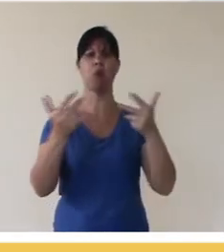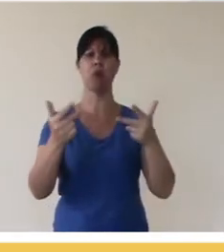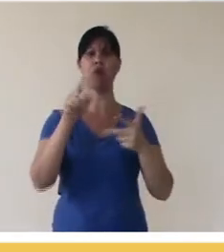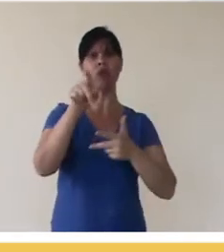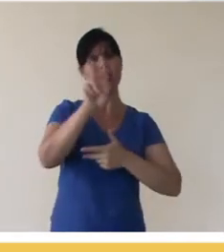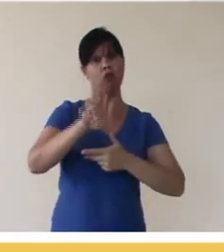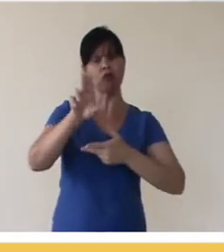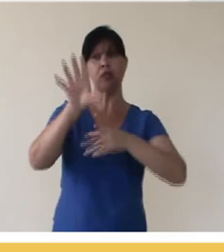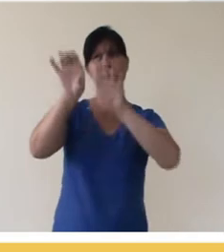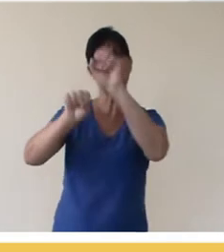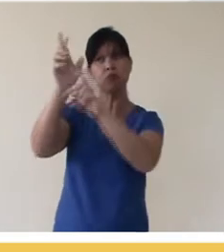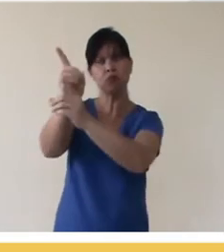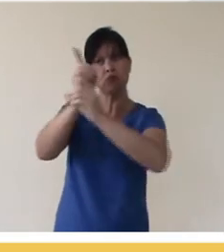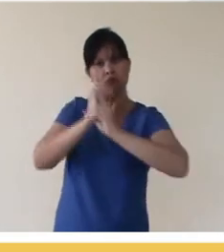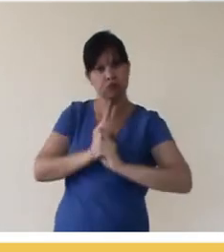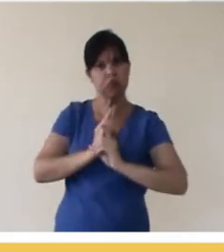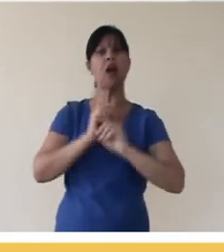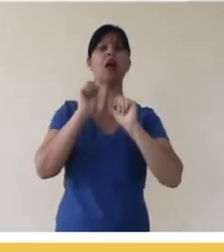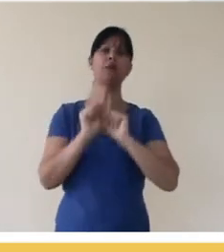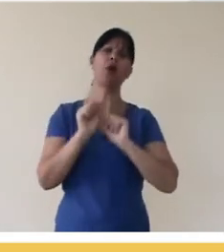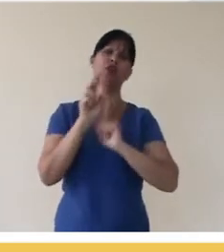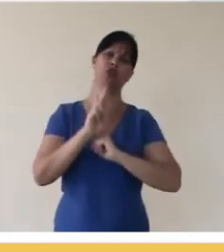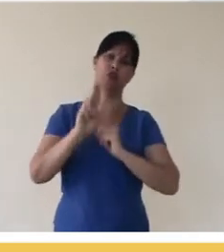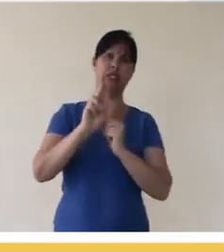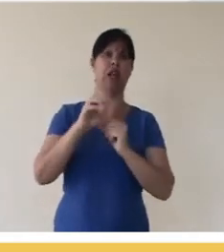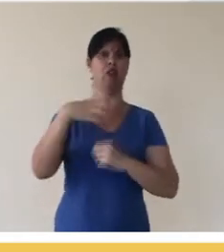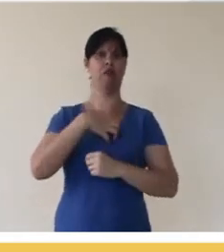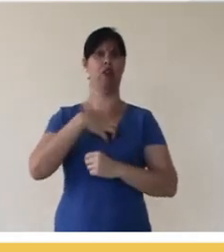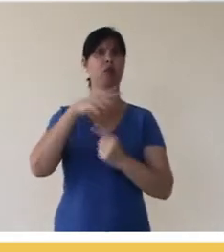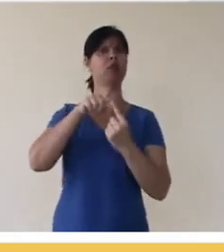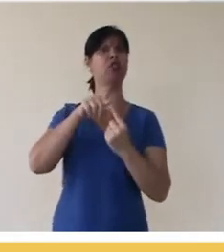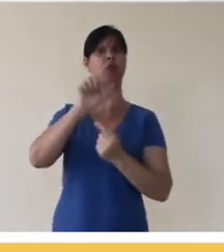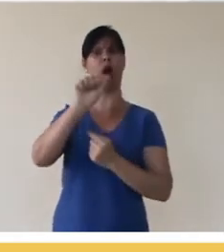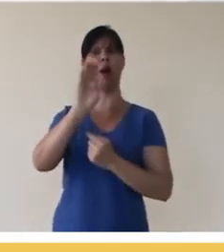a text from other people, then yes, attribute using the ABNT format